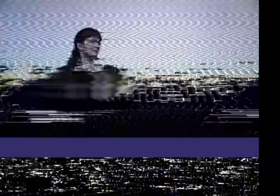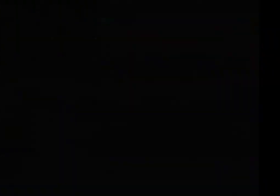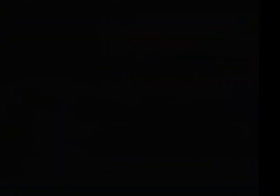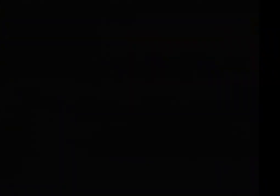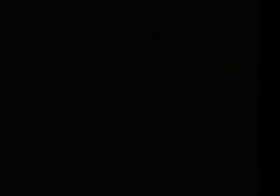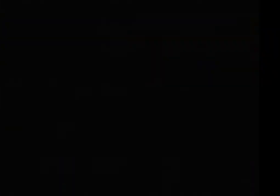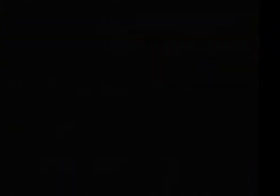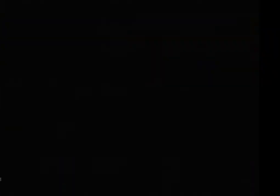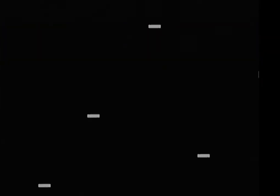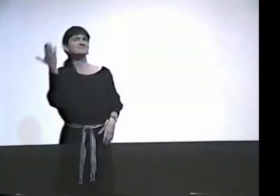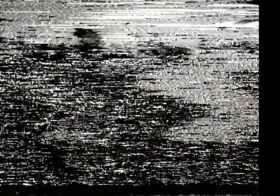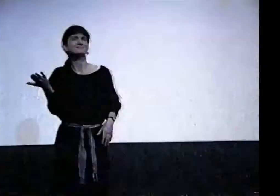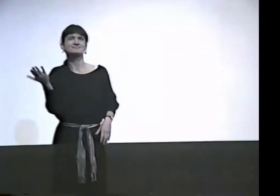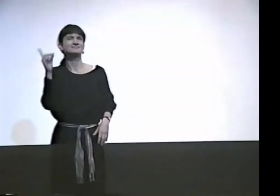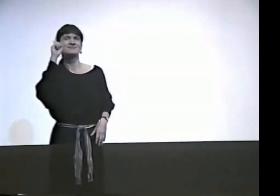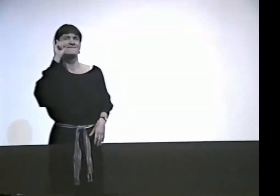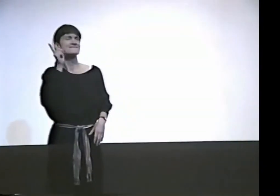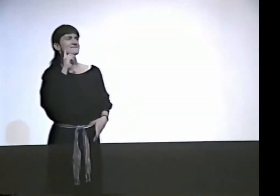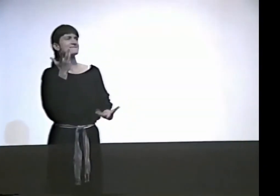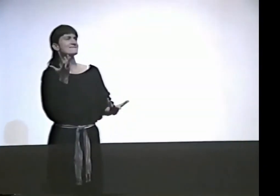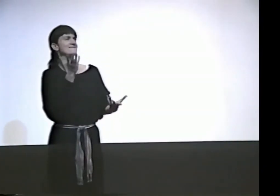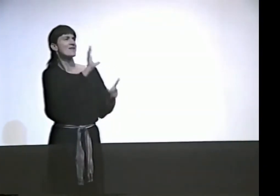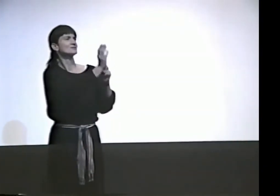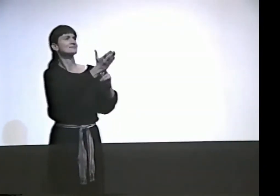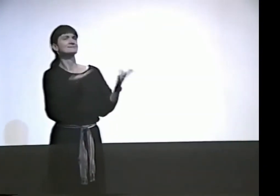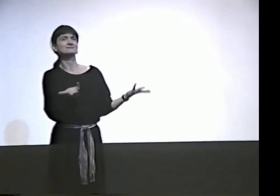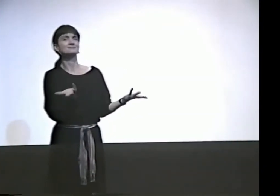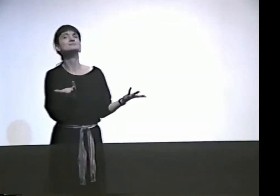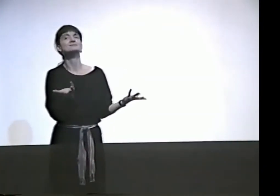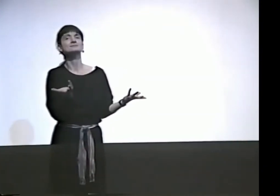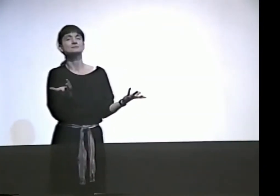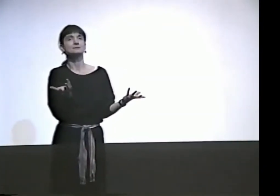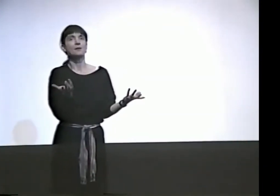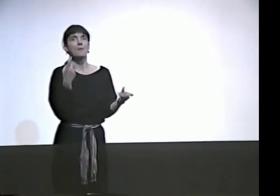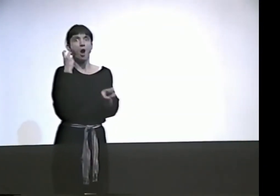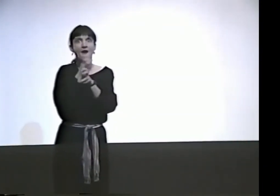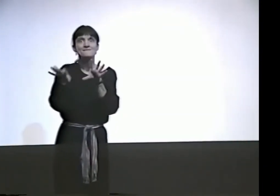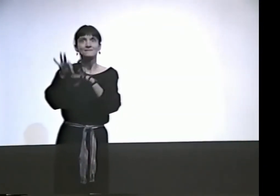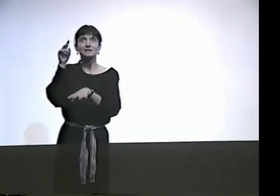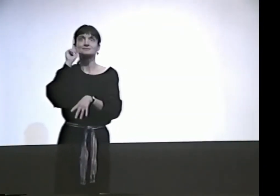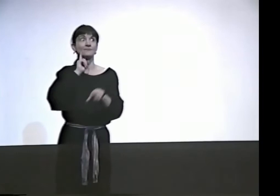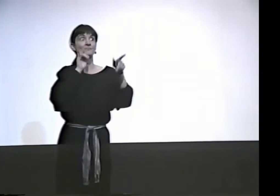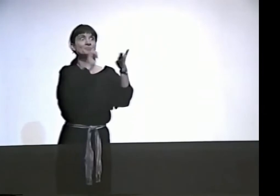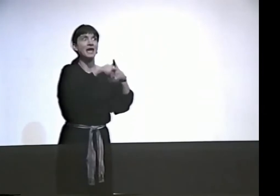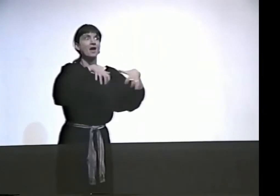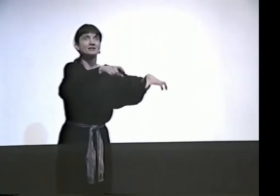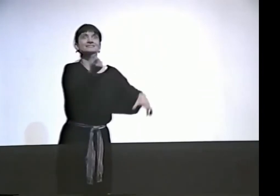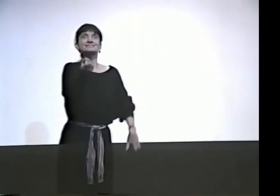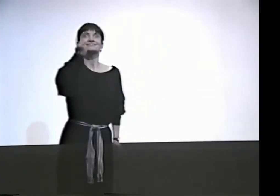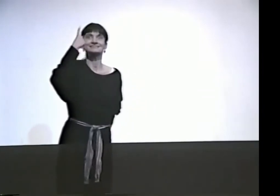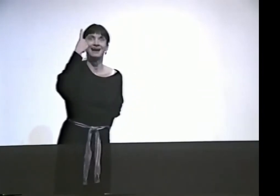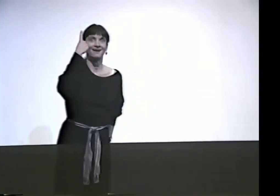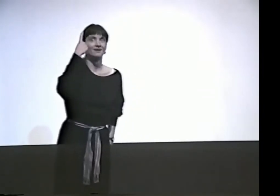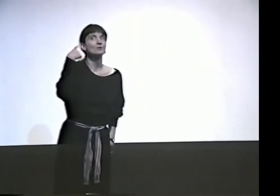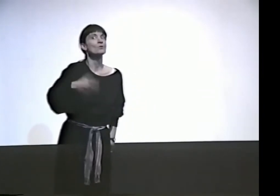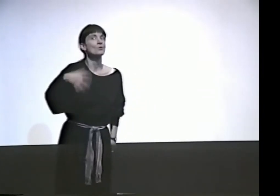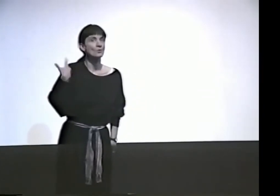THERE WAS SOMETHING ABOUT DEAFNESS, BECAUSE A LOT OF KIDS JUST DON'T KNOW. YOU KNOW, THEY HAVE NO IDEA WHAT DEAF CULTURE IS ALL ABOUT. SO I WANTED TO FIND A DEAF STORY